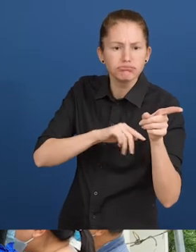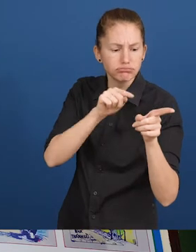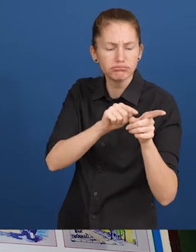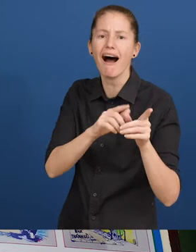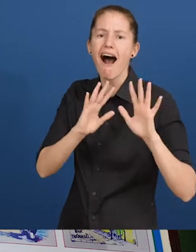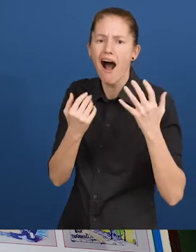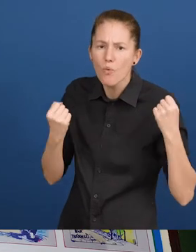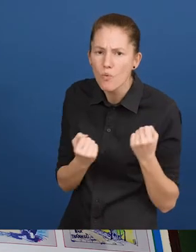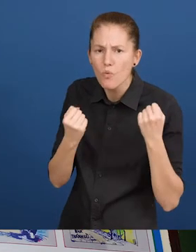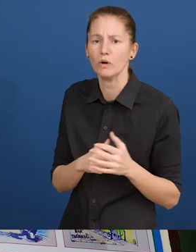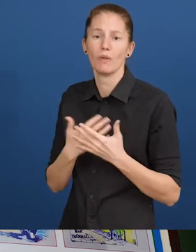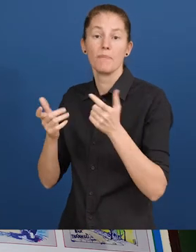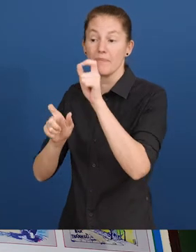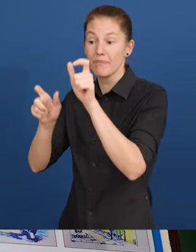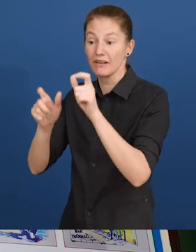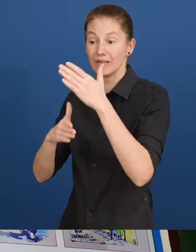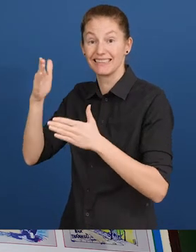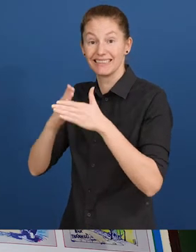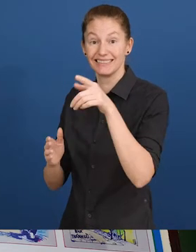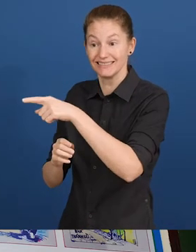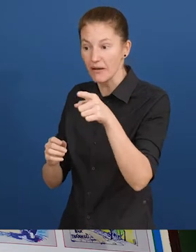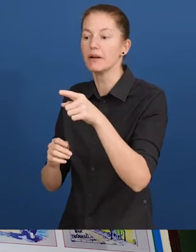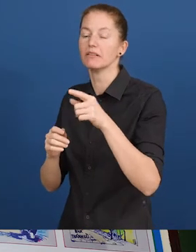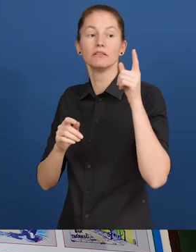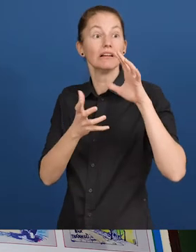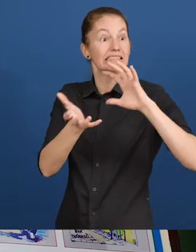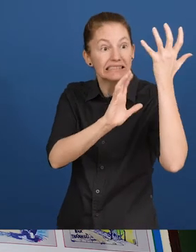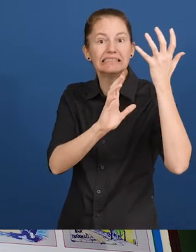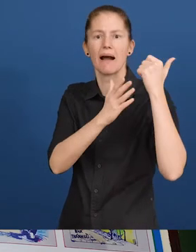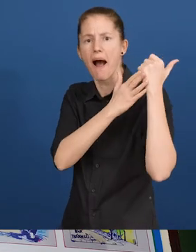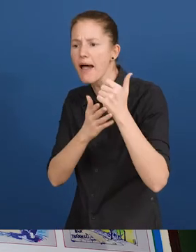training, to improve the access of people with disabilities to disaster